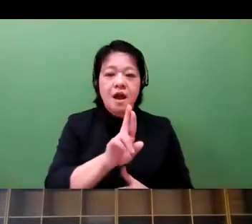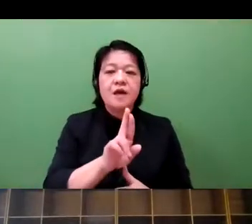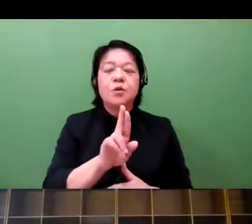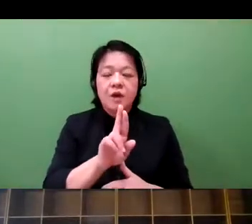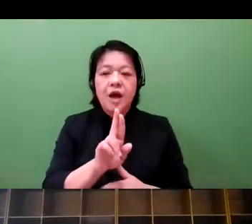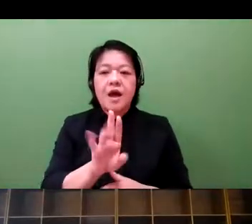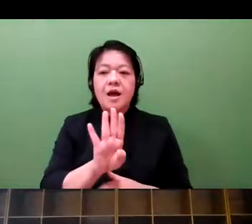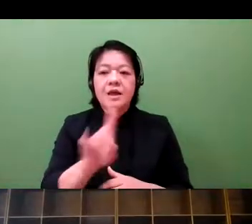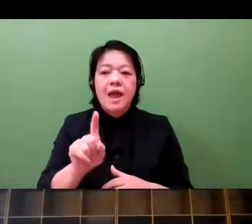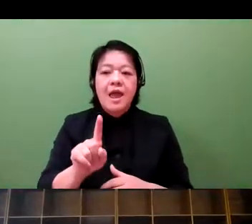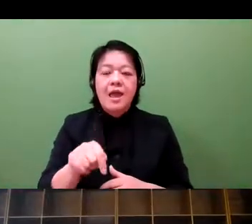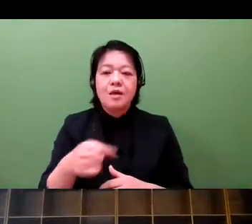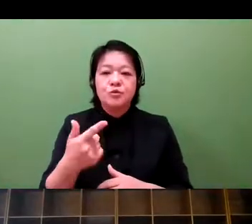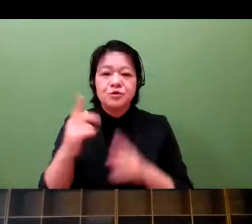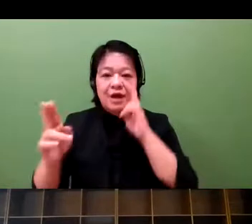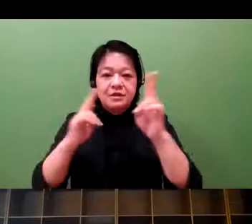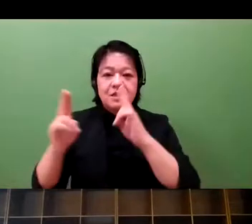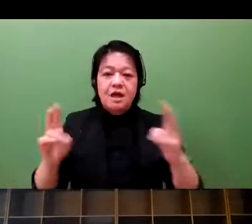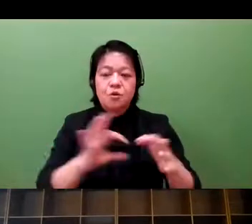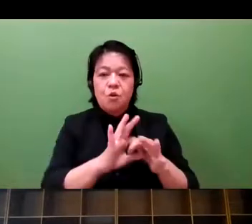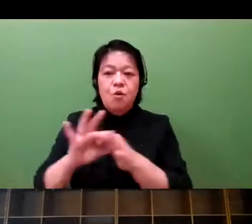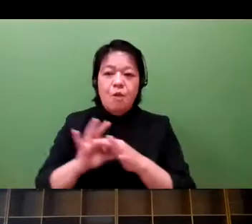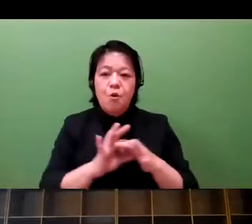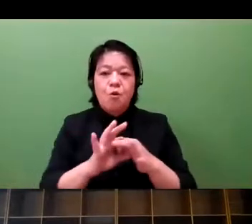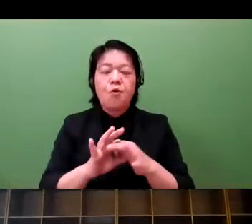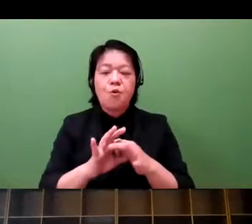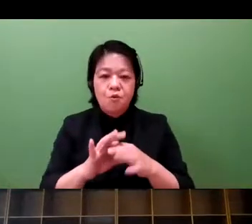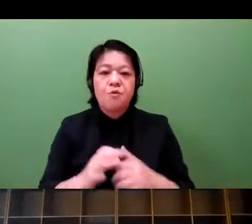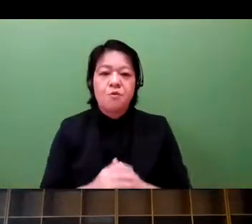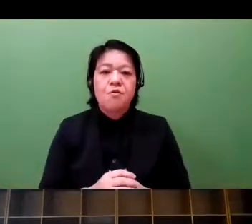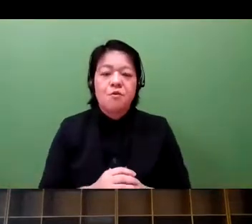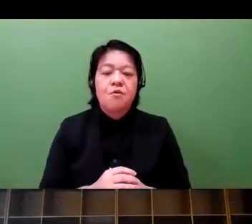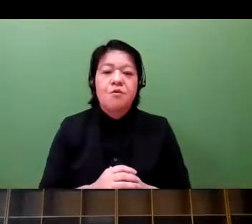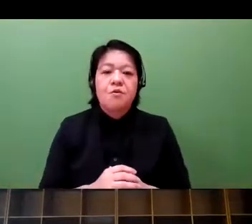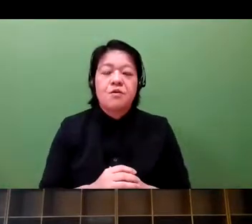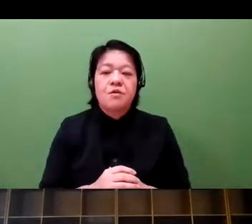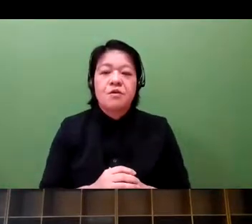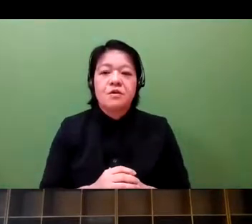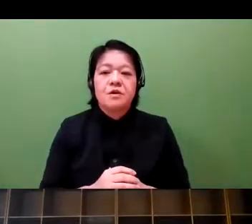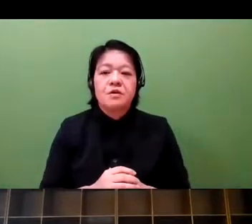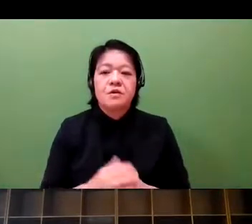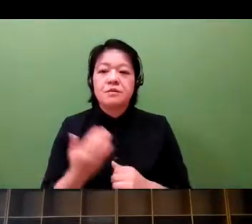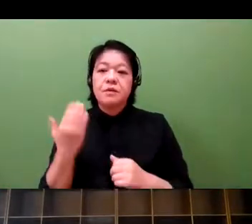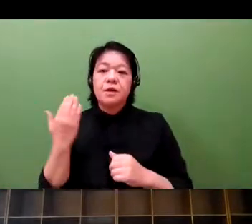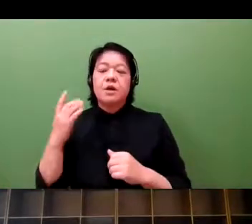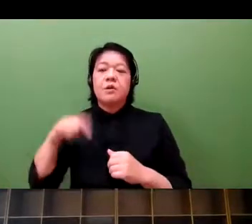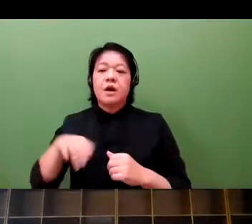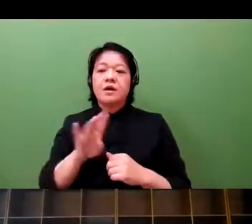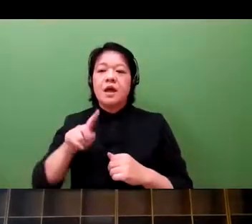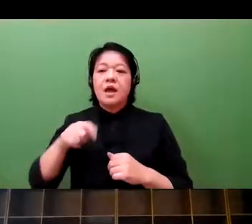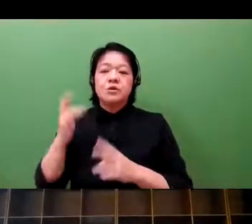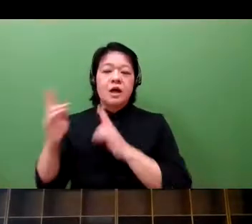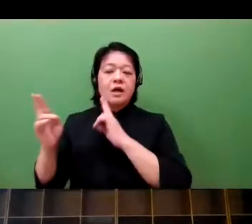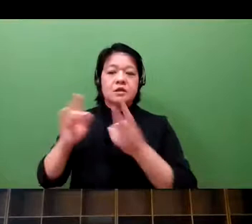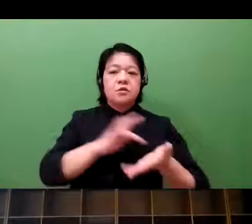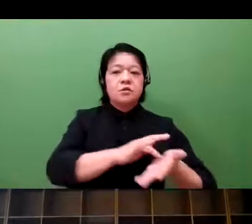Say Astellas, and a game company, are collaborating on this.